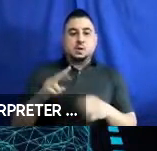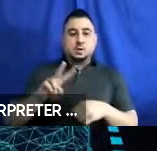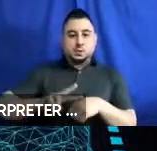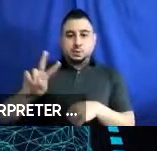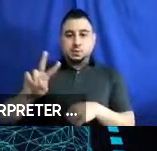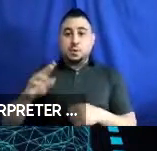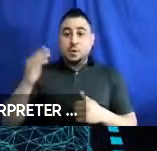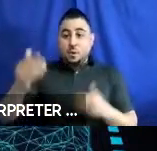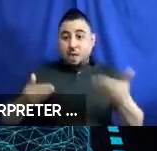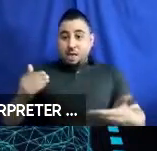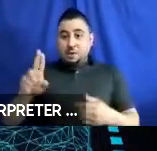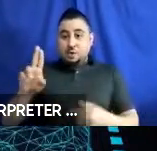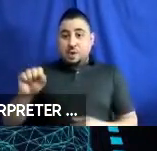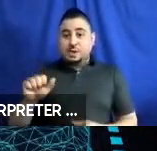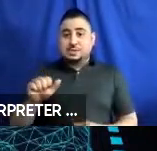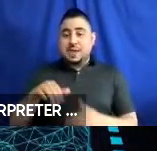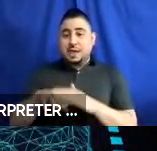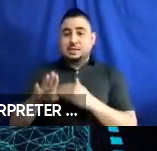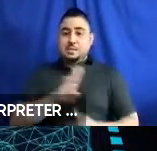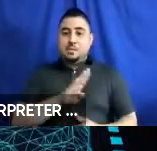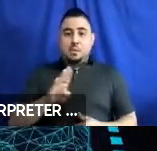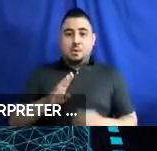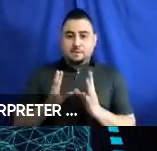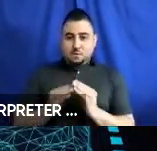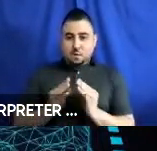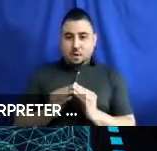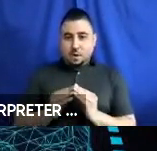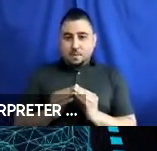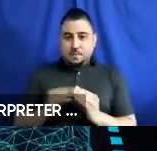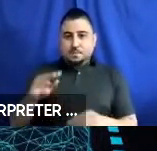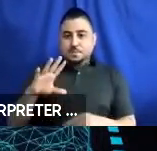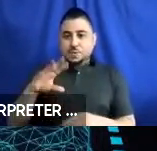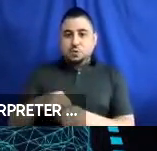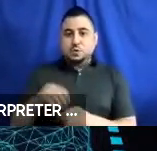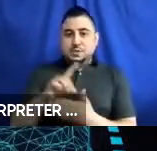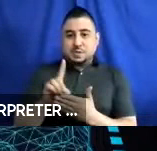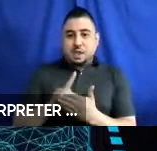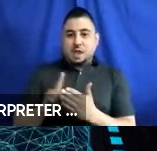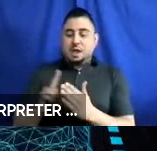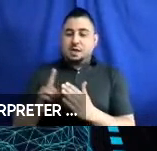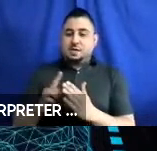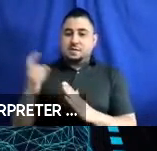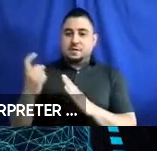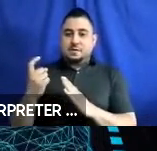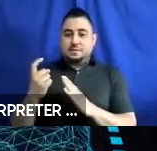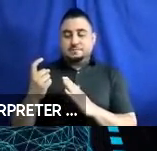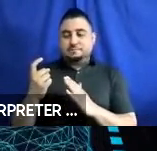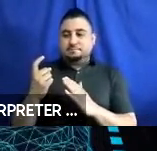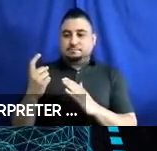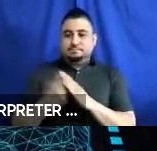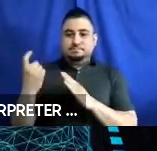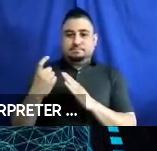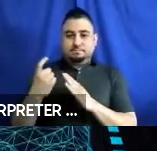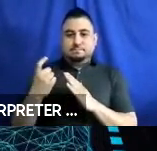Welcome to the U.S. Access Board Forum, Inclusive Design Of Autonomous Vehicles: A Public Dialogue.